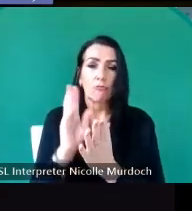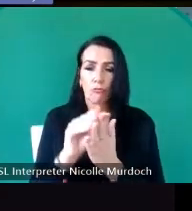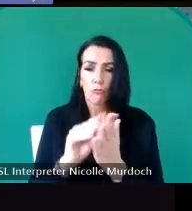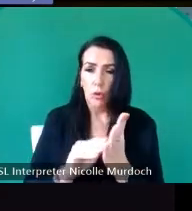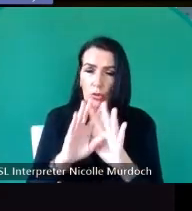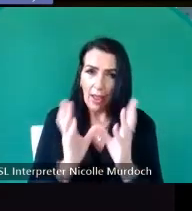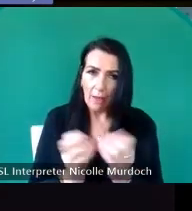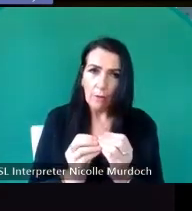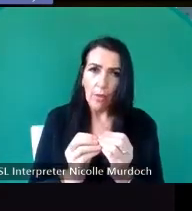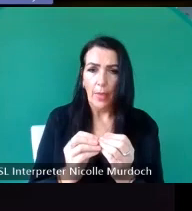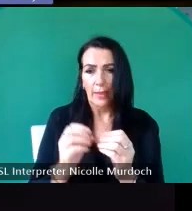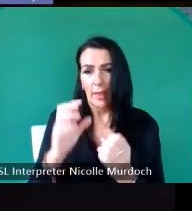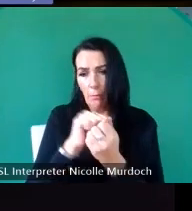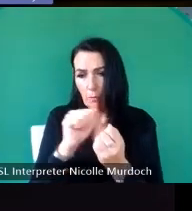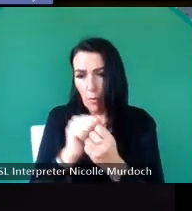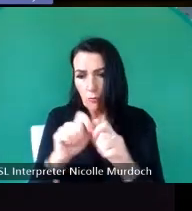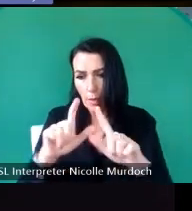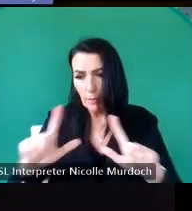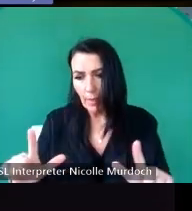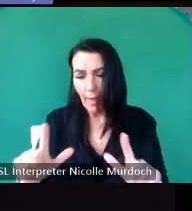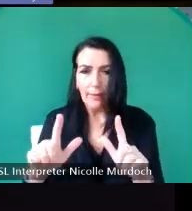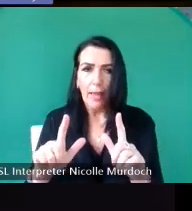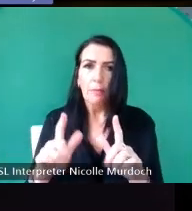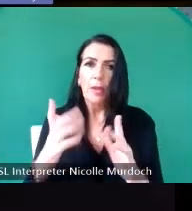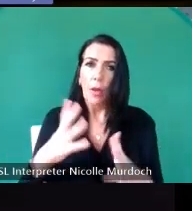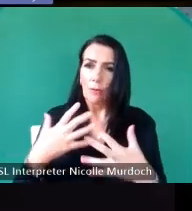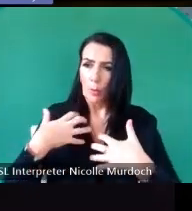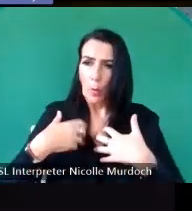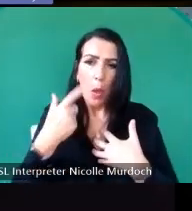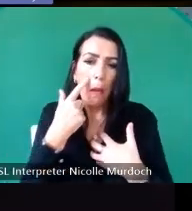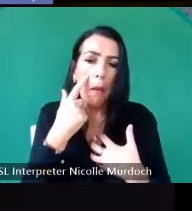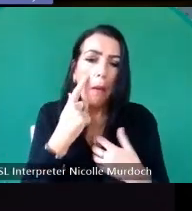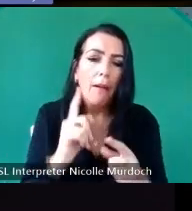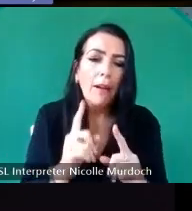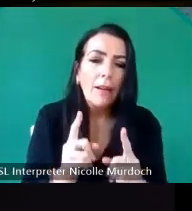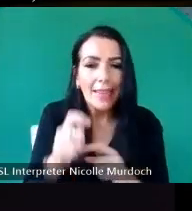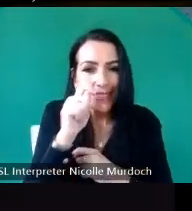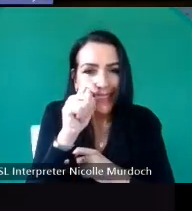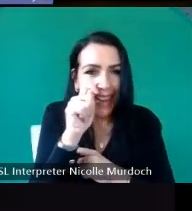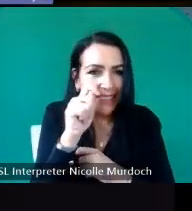plaque you see it's a bit it's having curiosity it's just a bit like playing detective in my